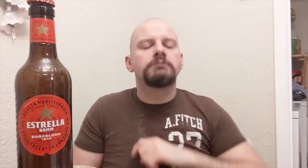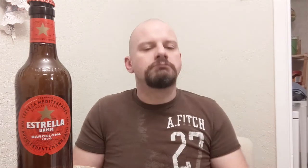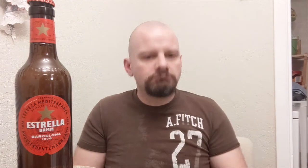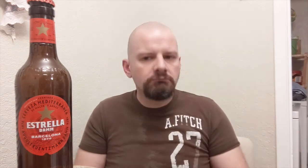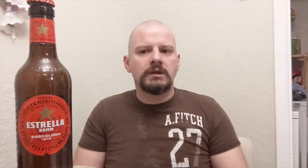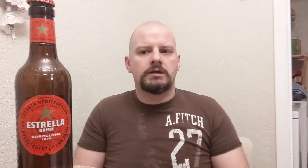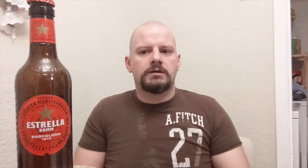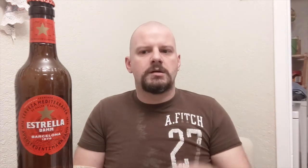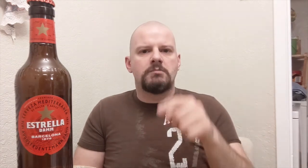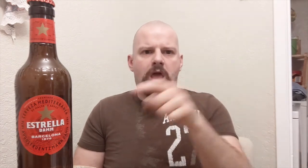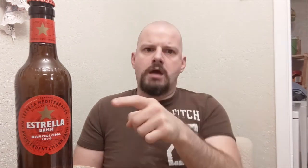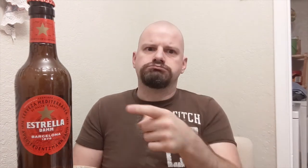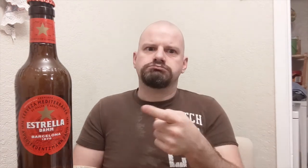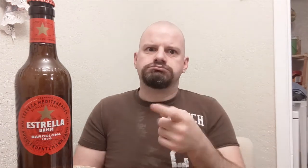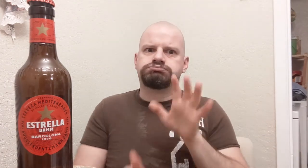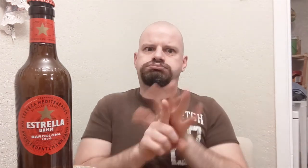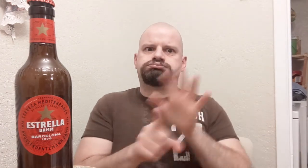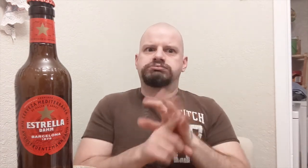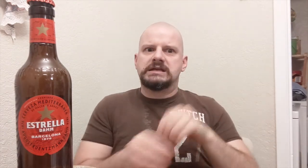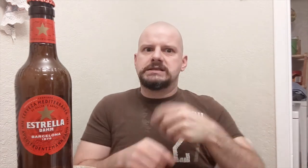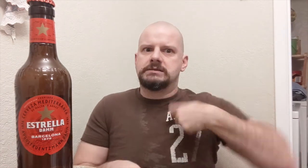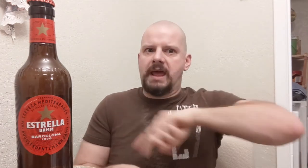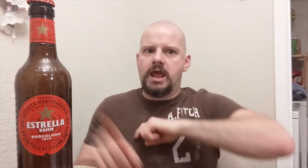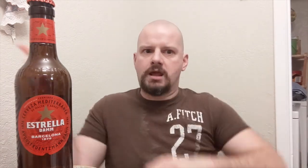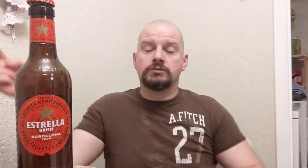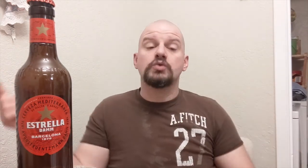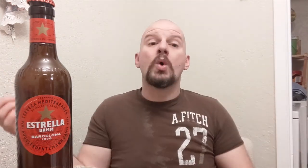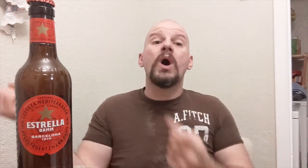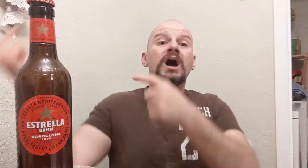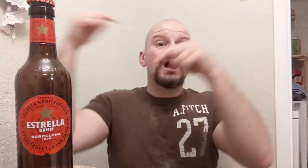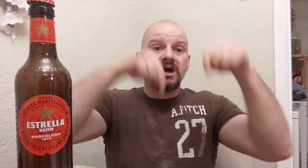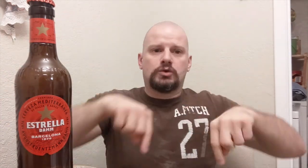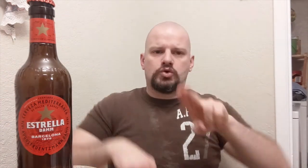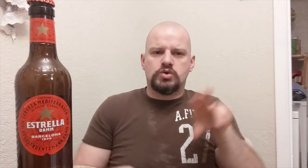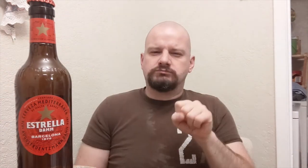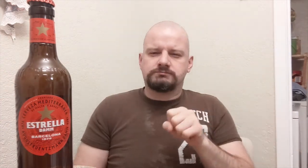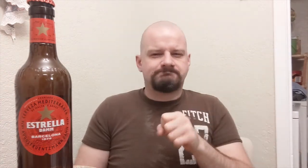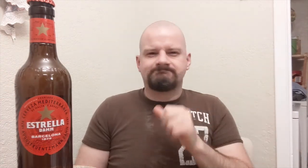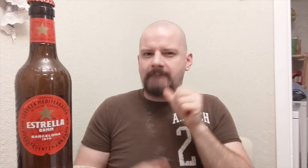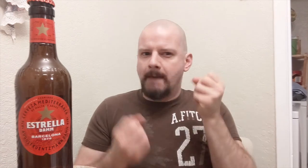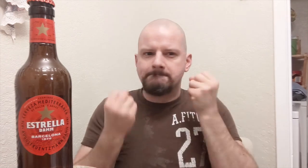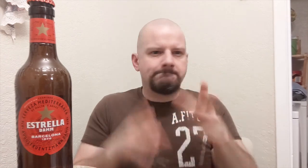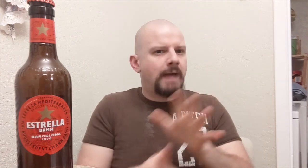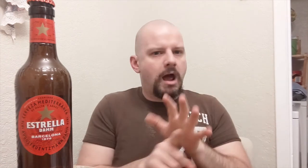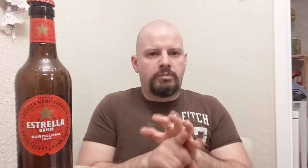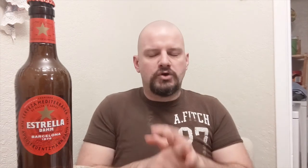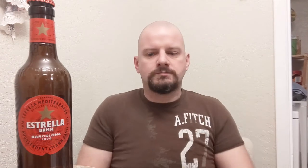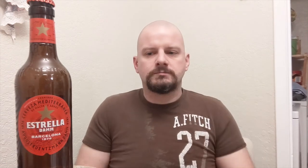It's really popular in Spain but in the United States, it's not popular.